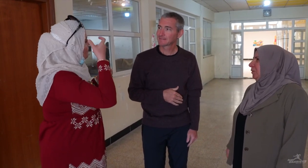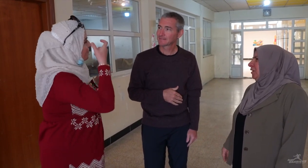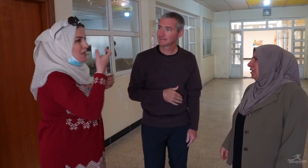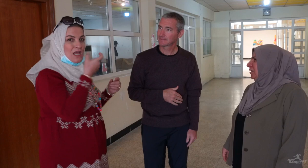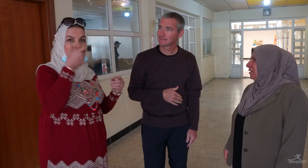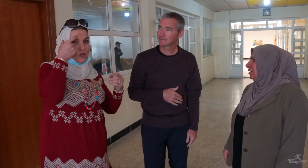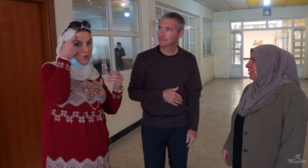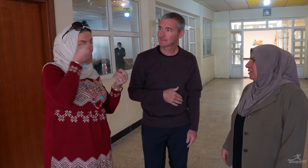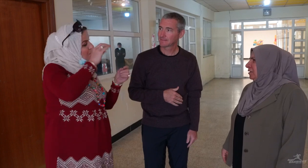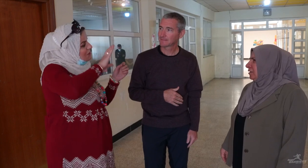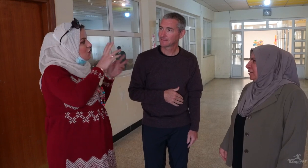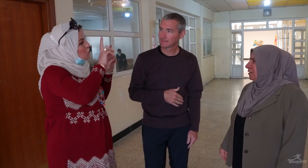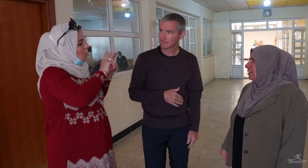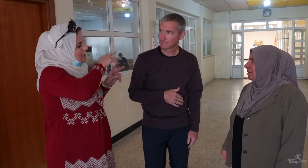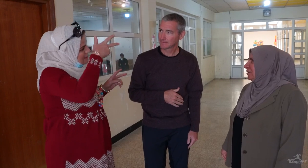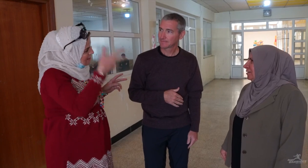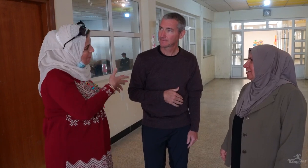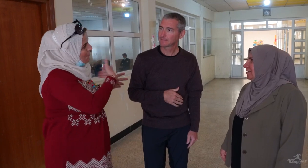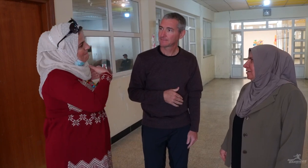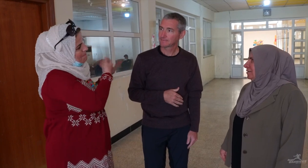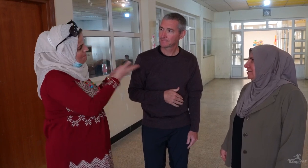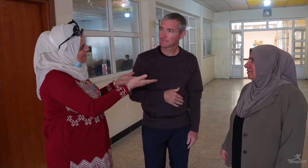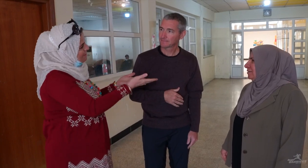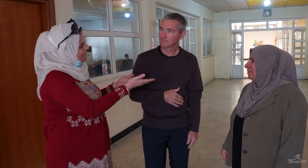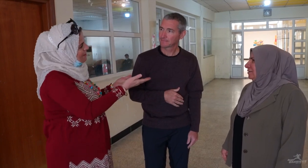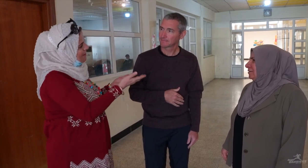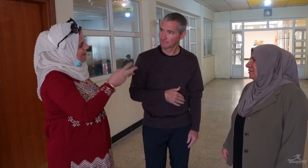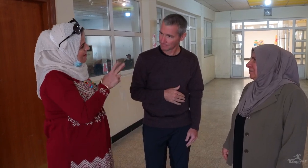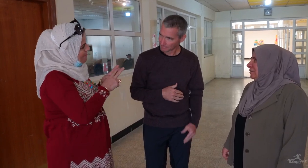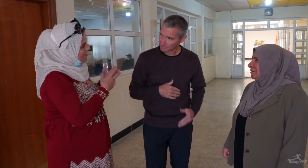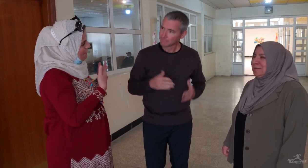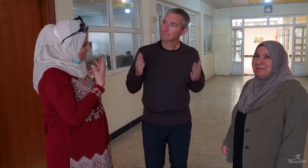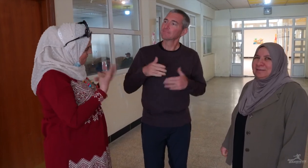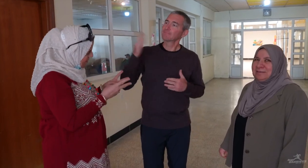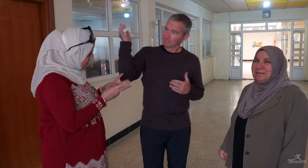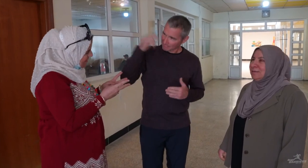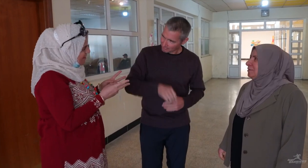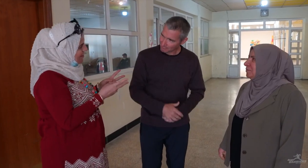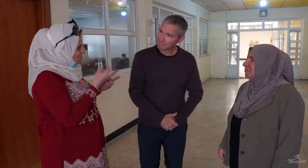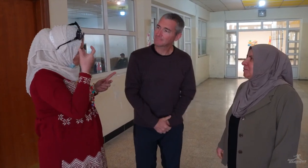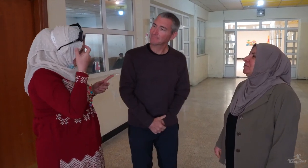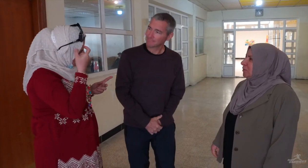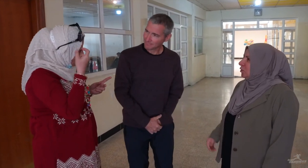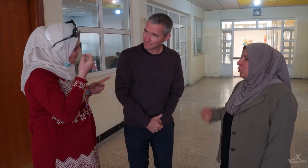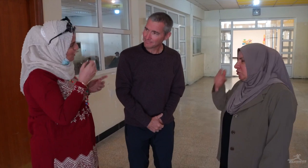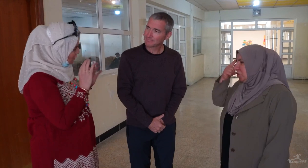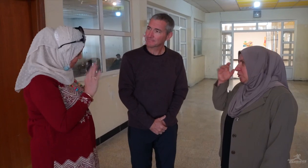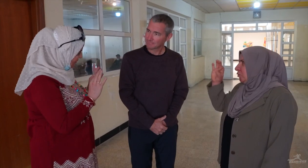She wants you to come back again. Oh yes, I will want to come back again.